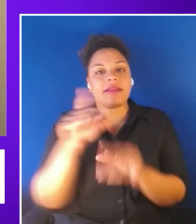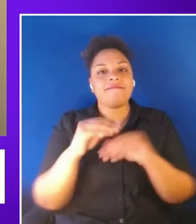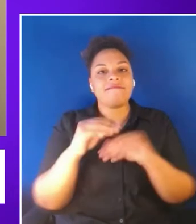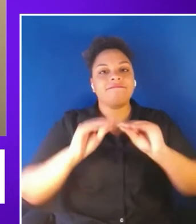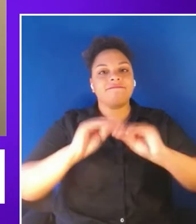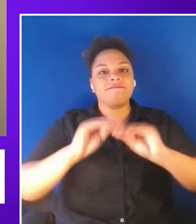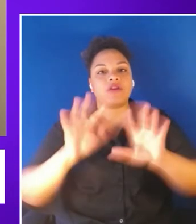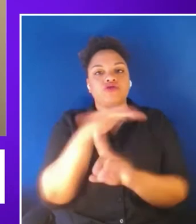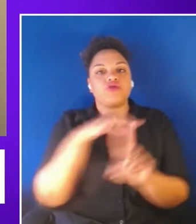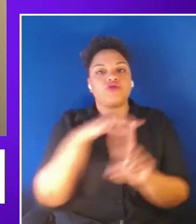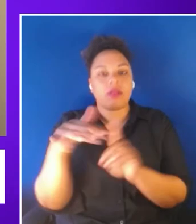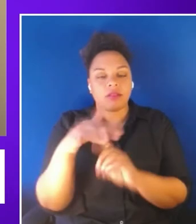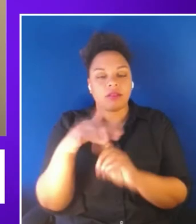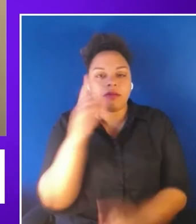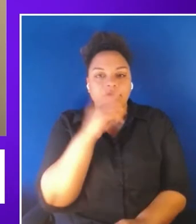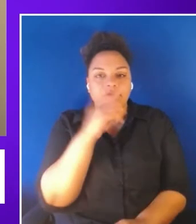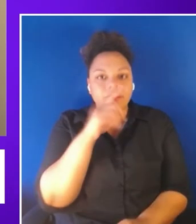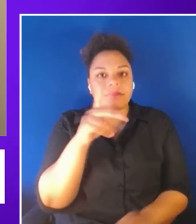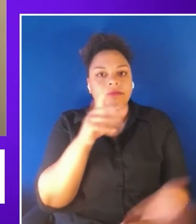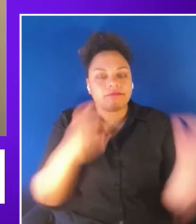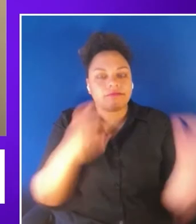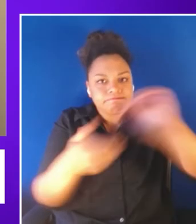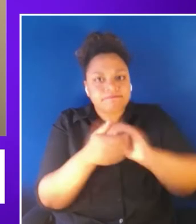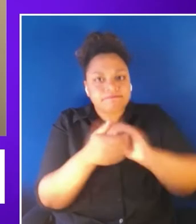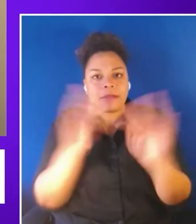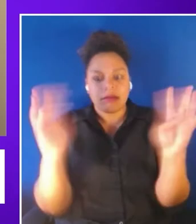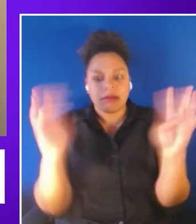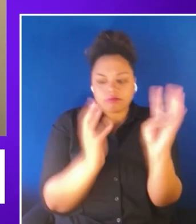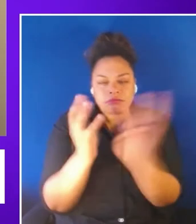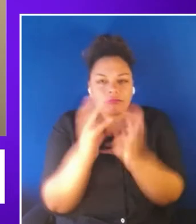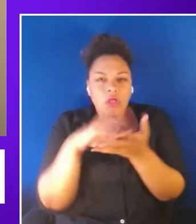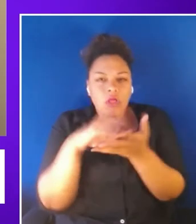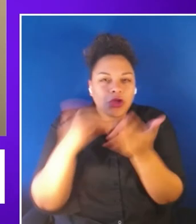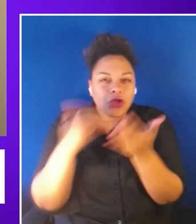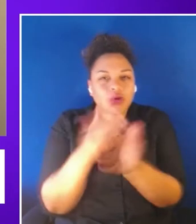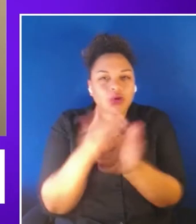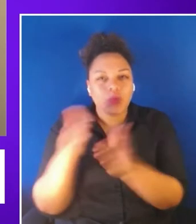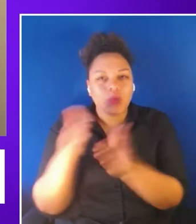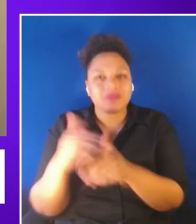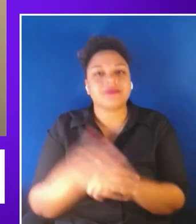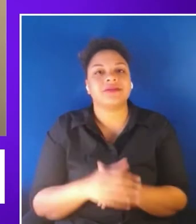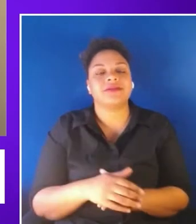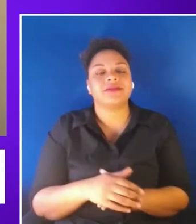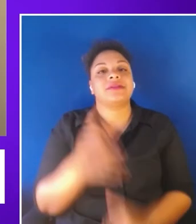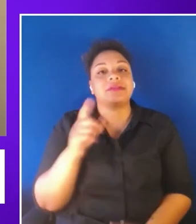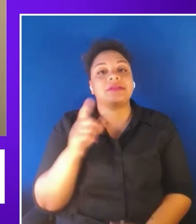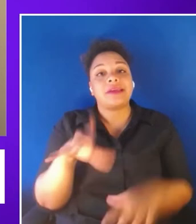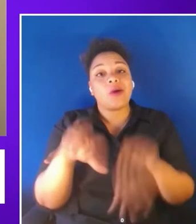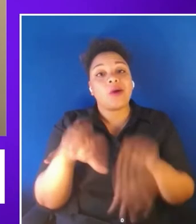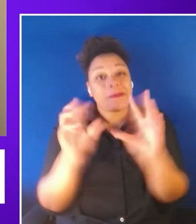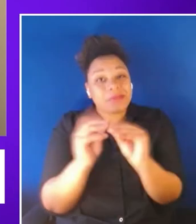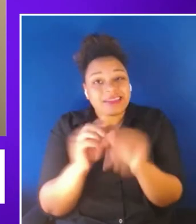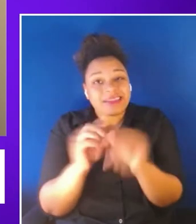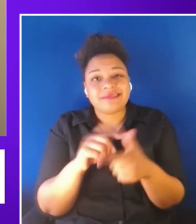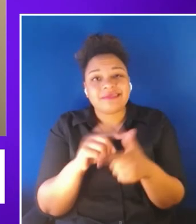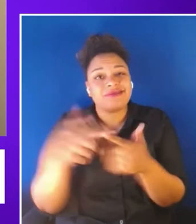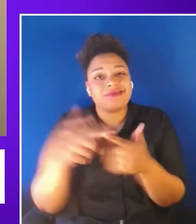to meet collaborate and learn in new ways whether hosting meetings or socializing the metaverse is